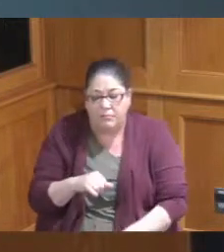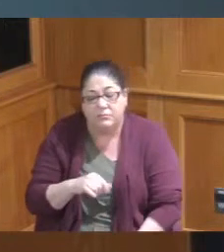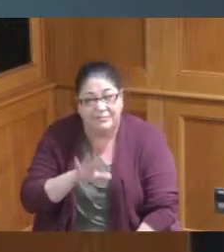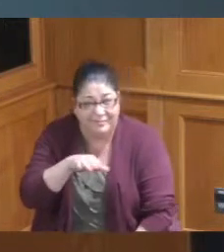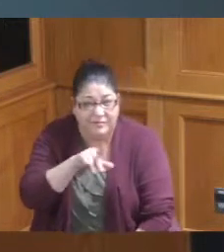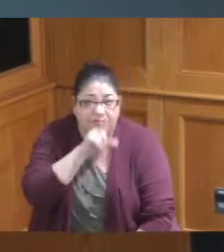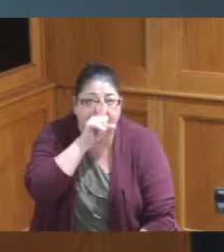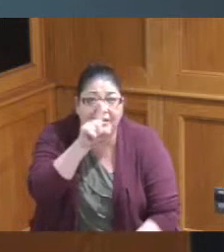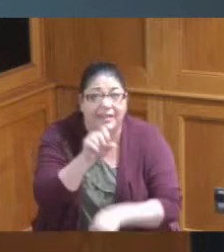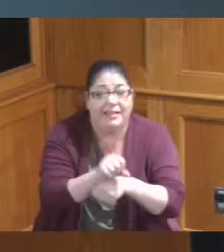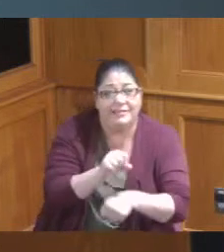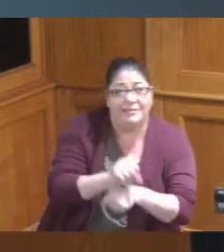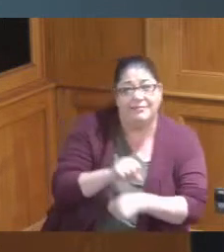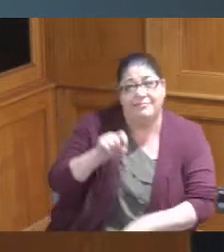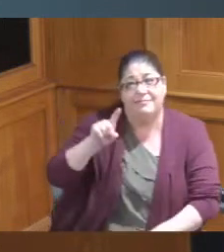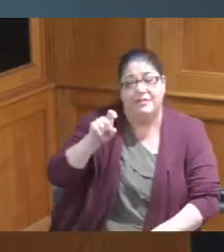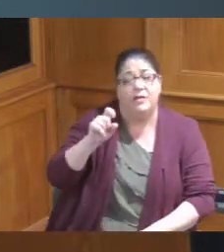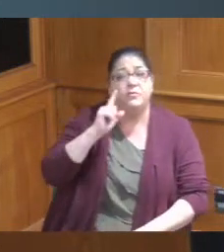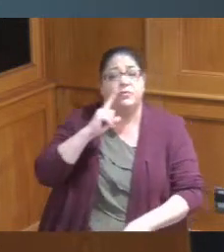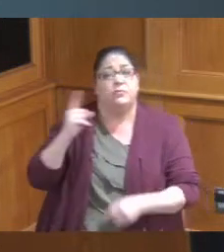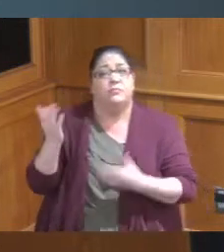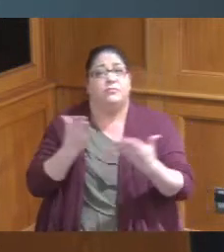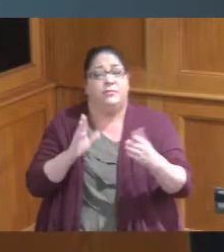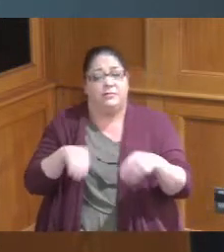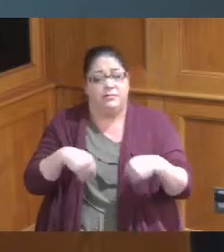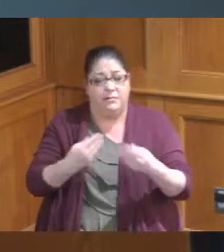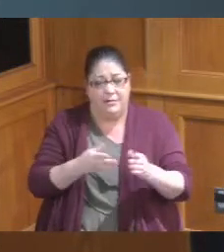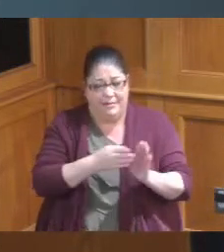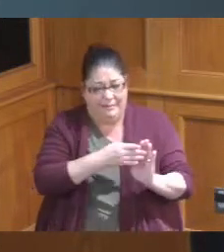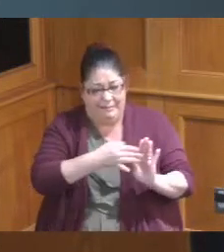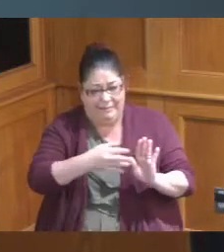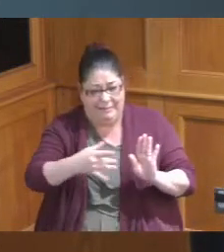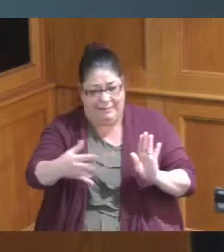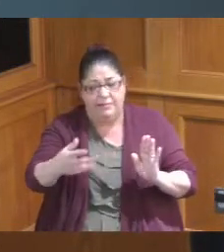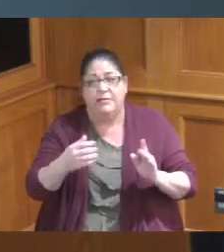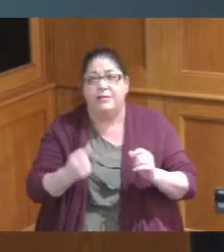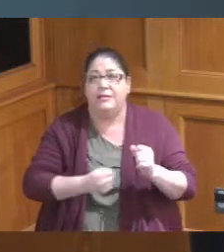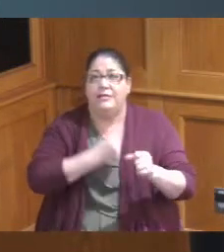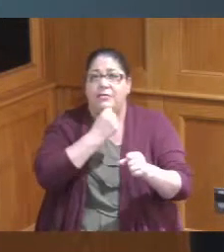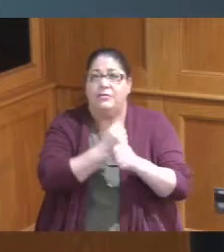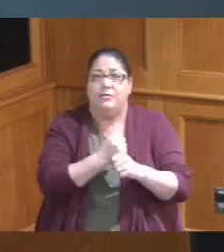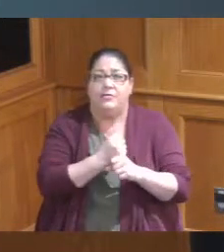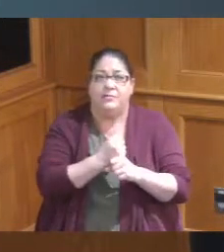is that take over multi-years because it seems like that could be utilized in one fiscal year